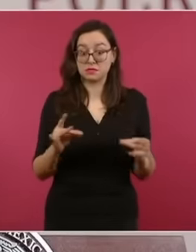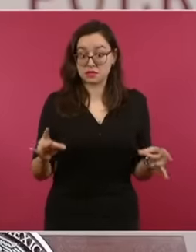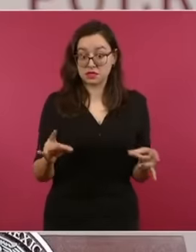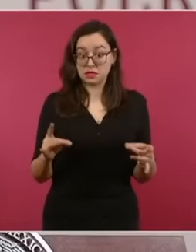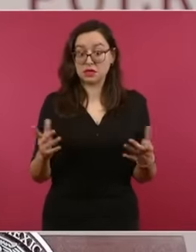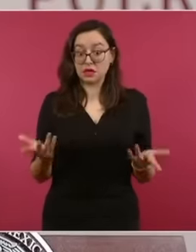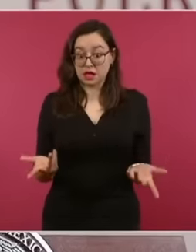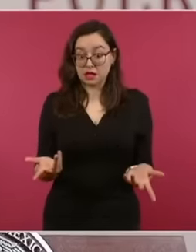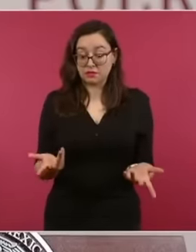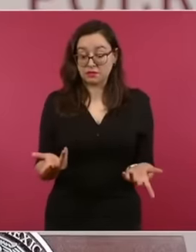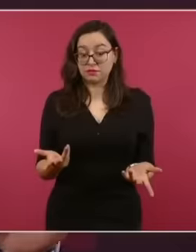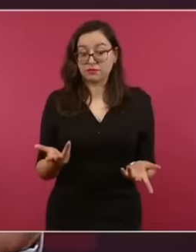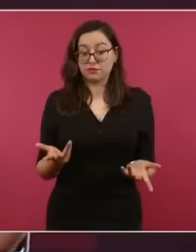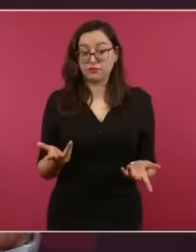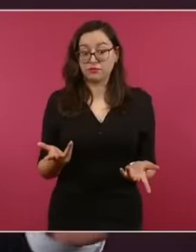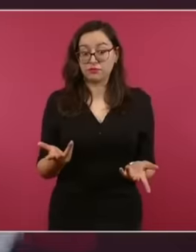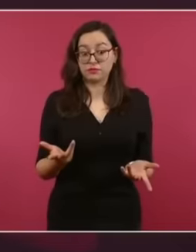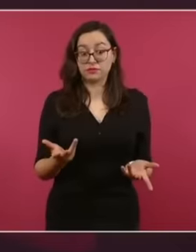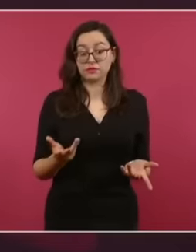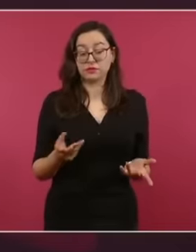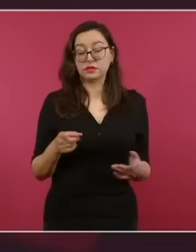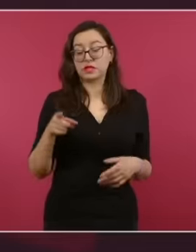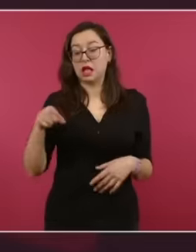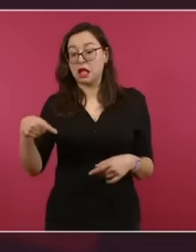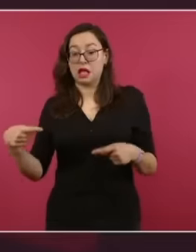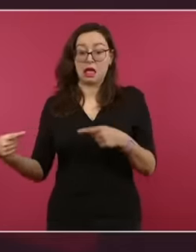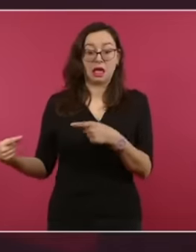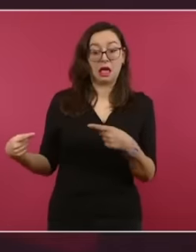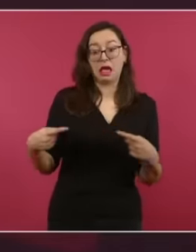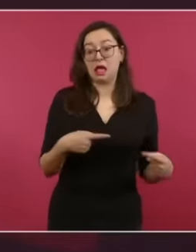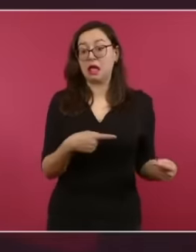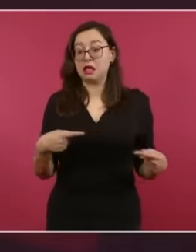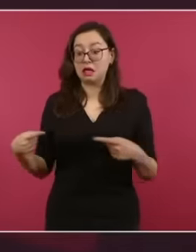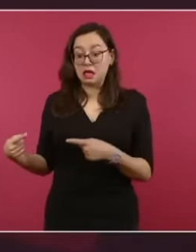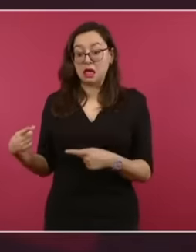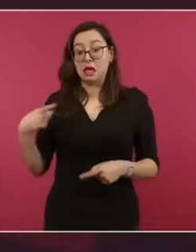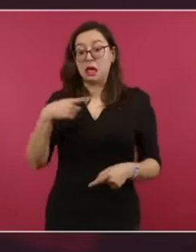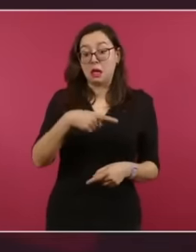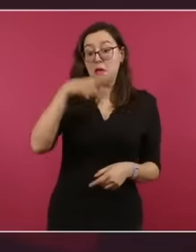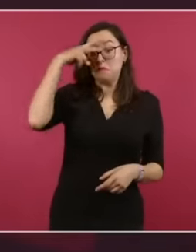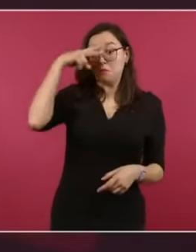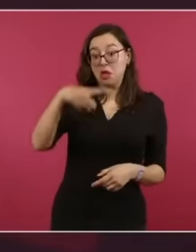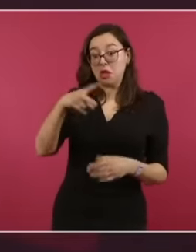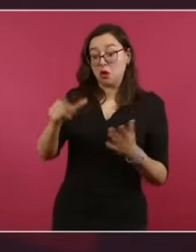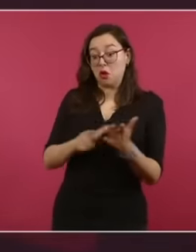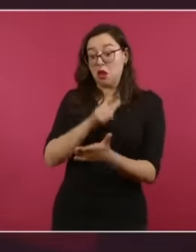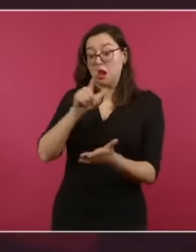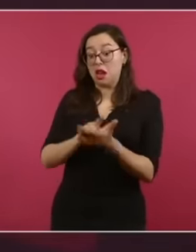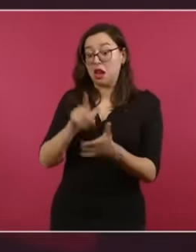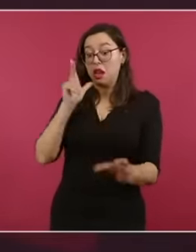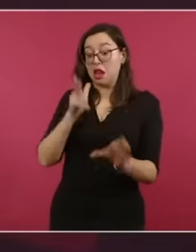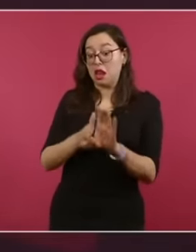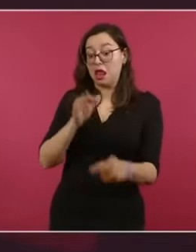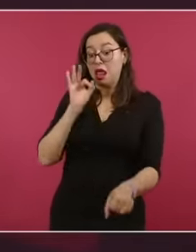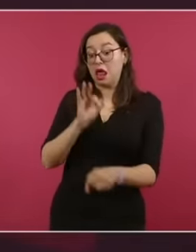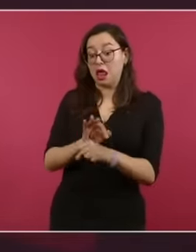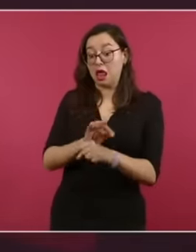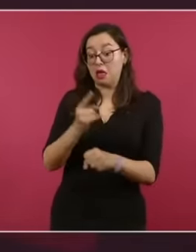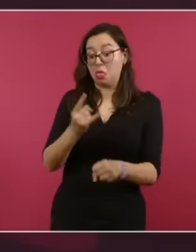asylum then Ecuador was right to violate the Vienna convention there is no doubt Ecuador violated the